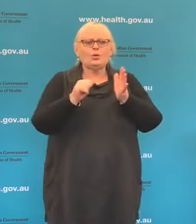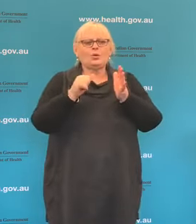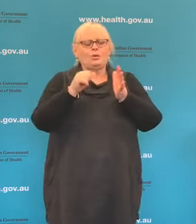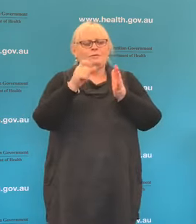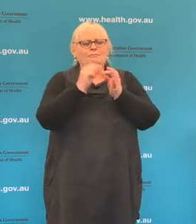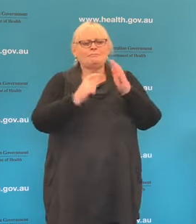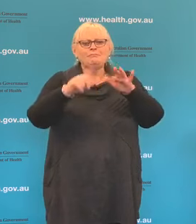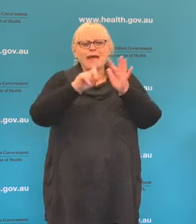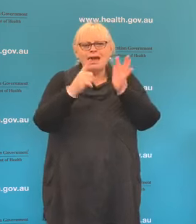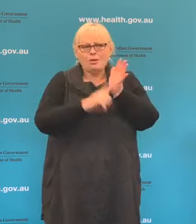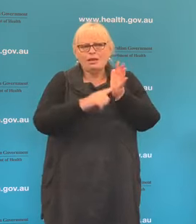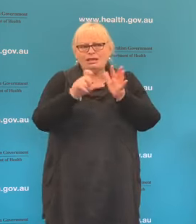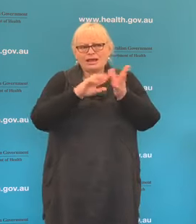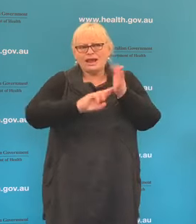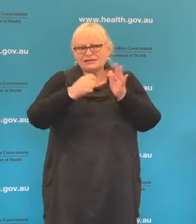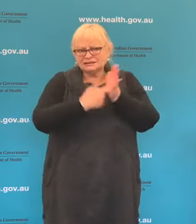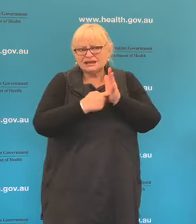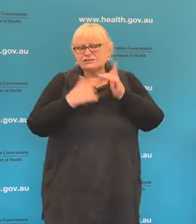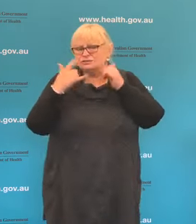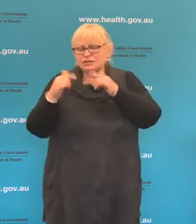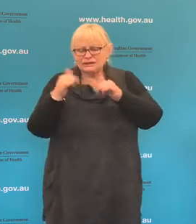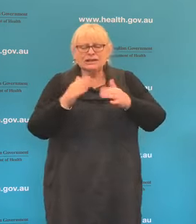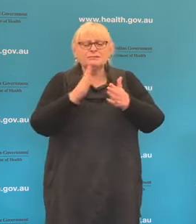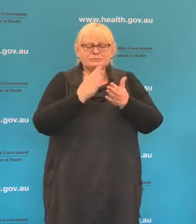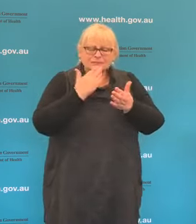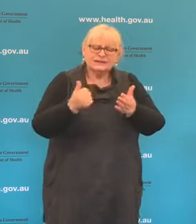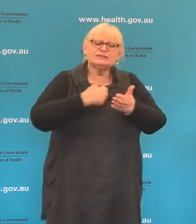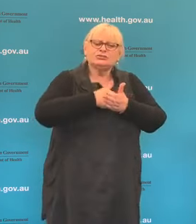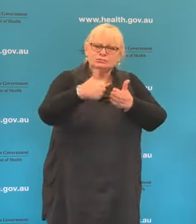this as you normally would. It''s really important that we don't put